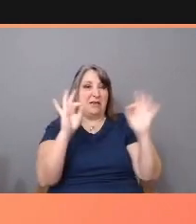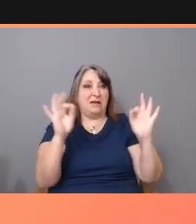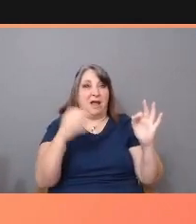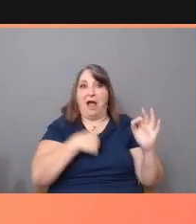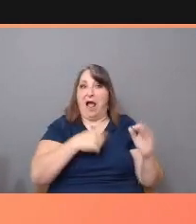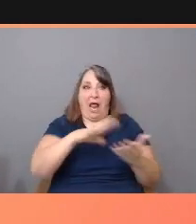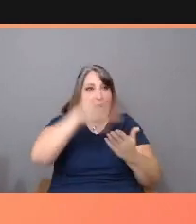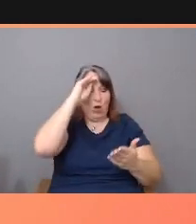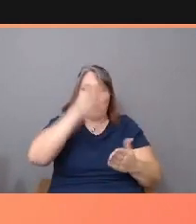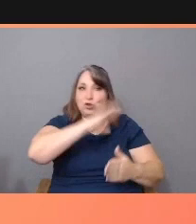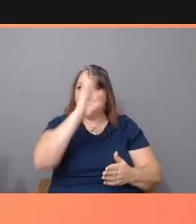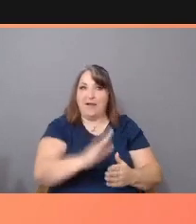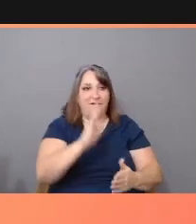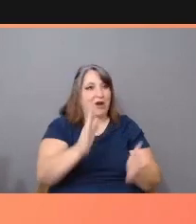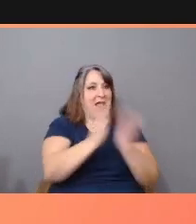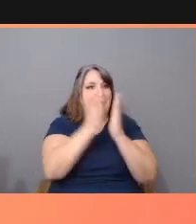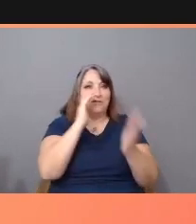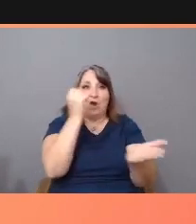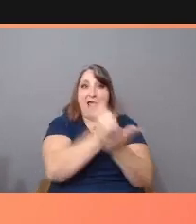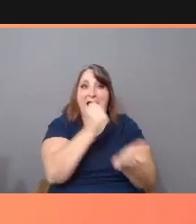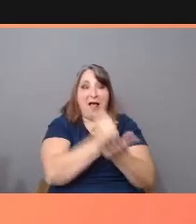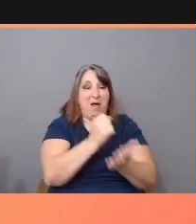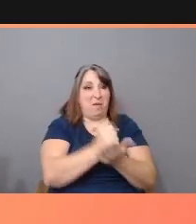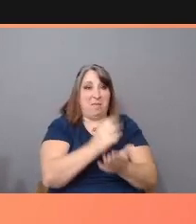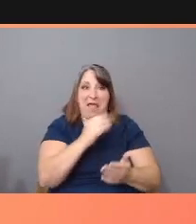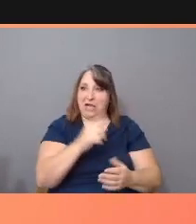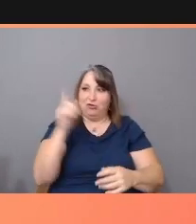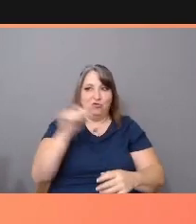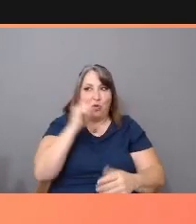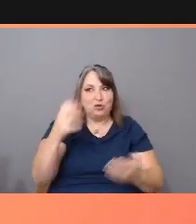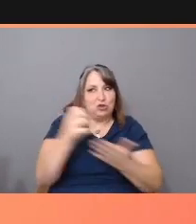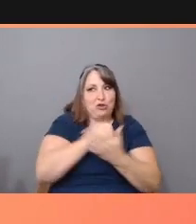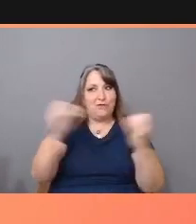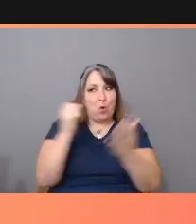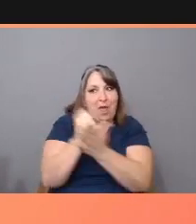to imagine I deserved any. We were careful never to complain,